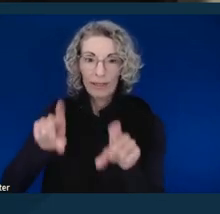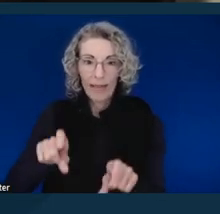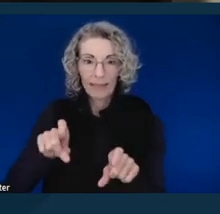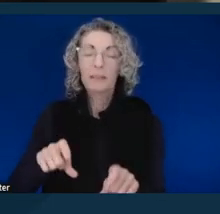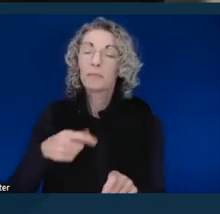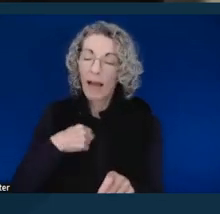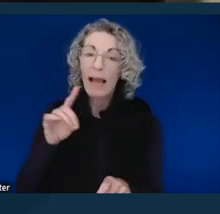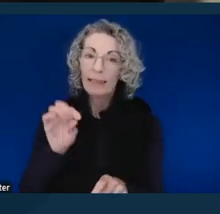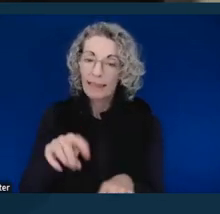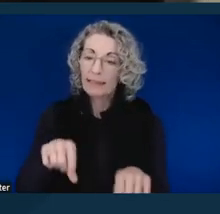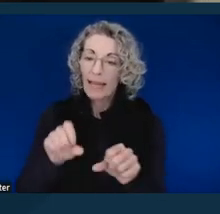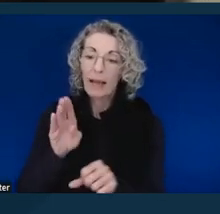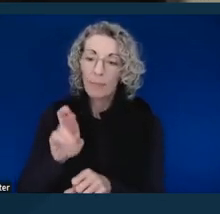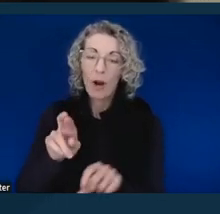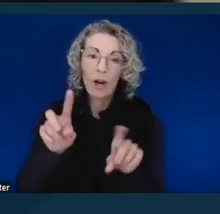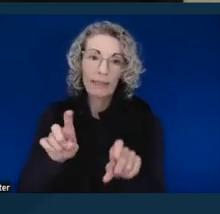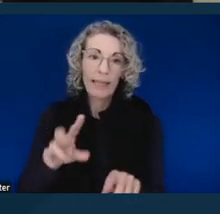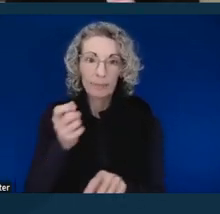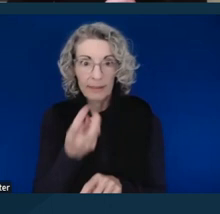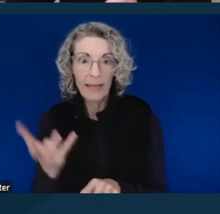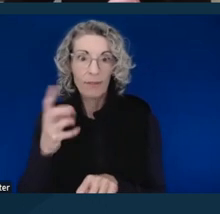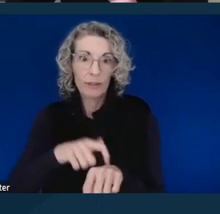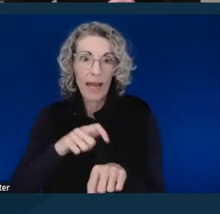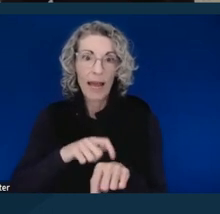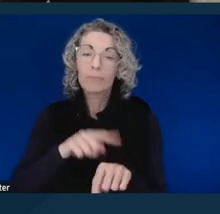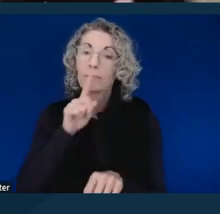of times unsuccessfully, which is why I'm not an attorney today.